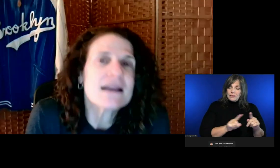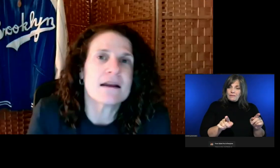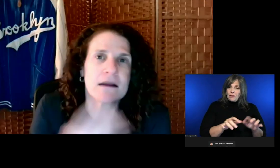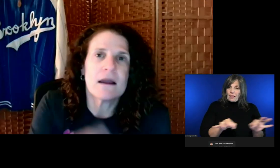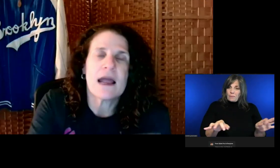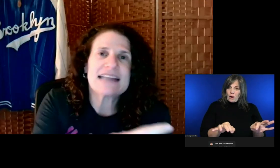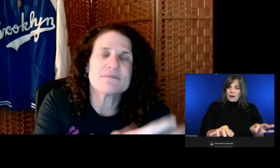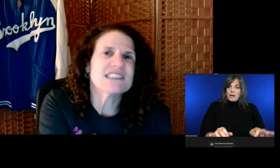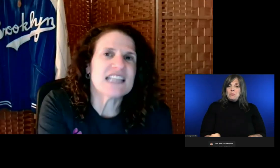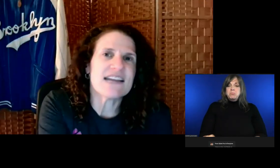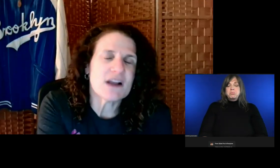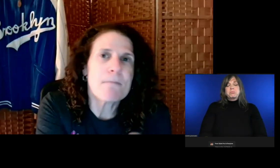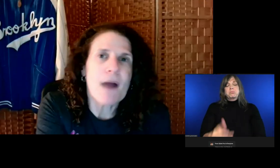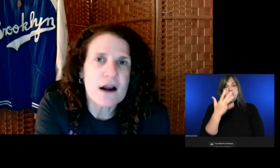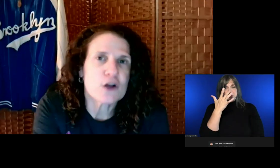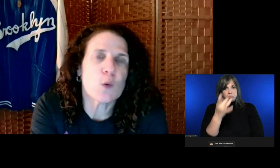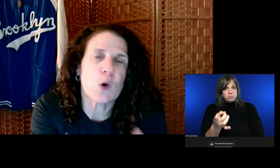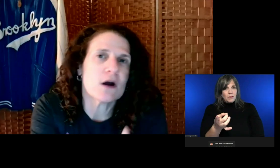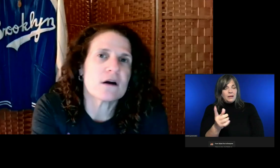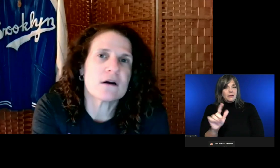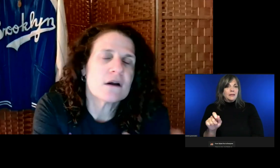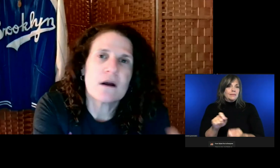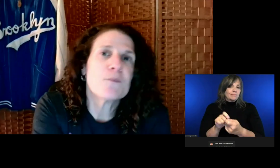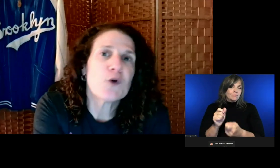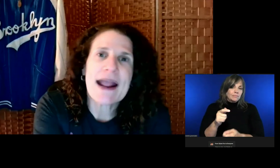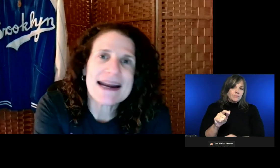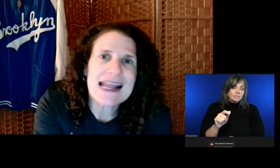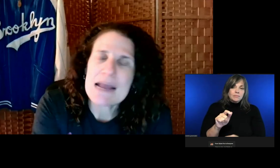Yeah. That's interesting.